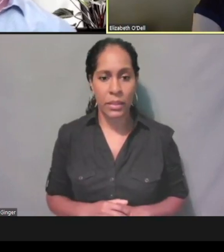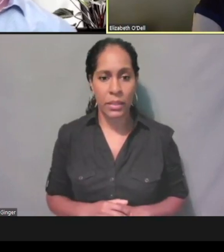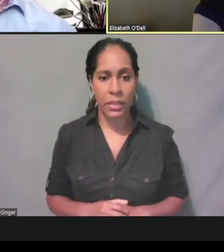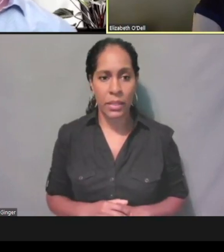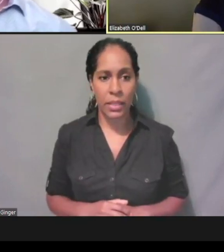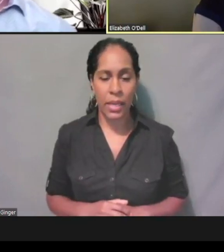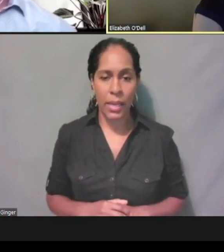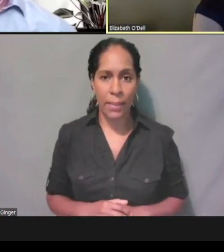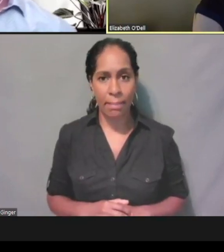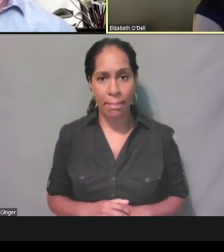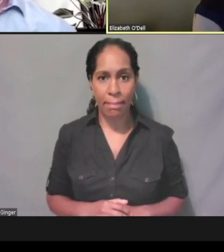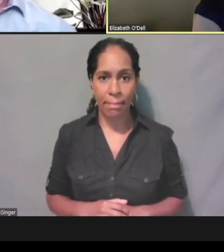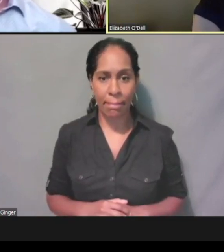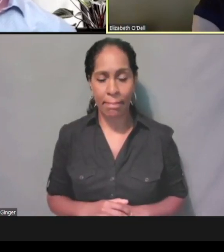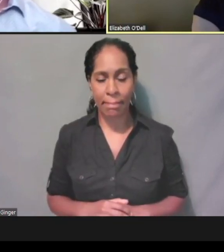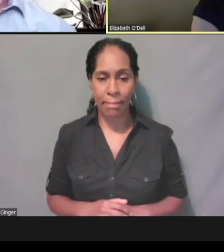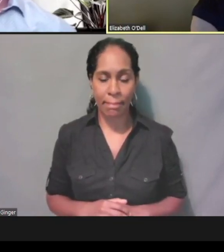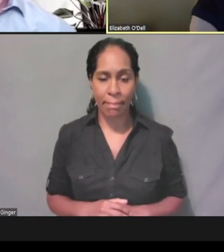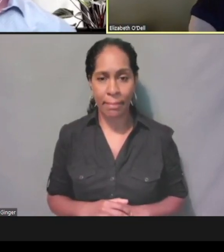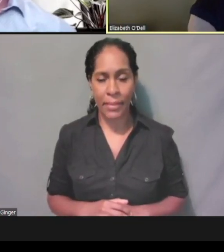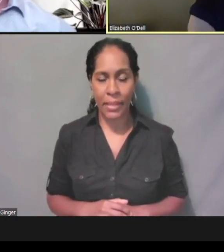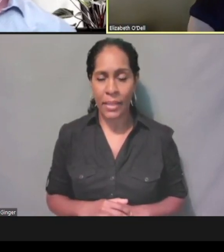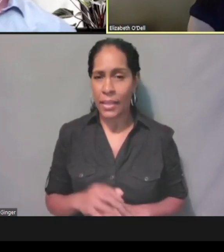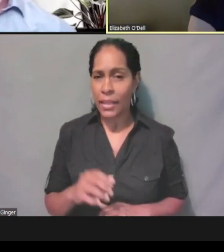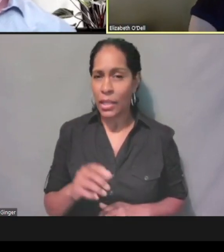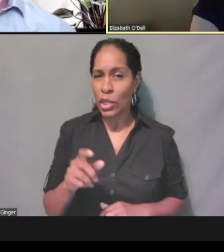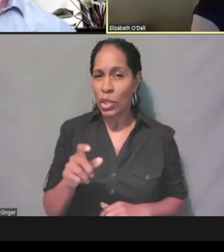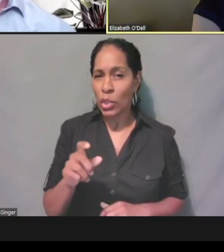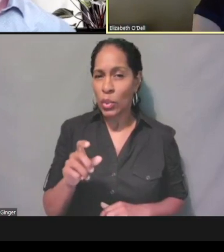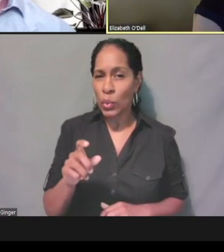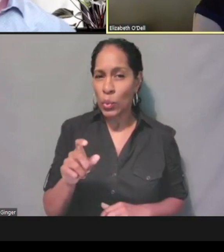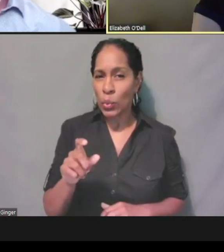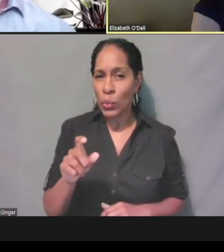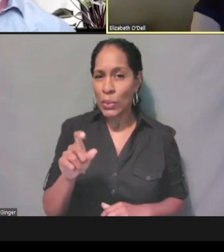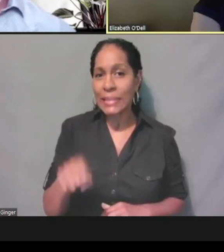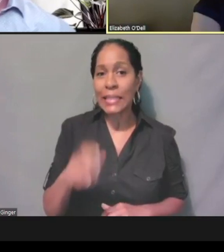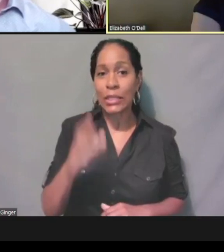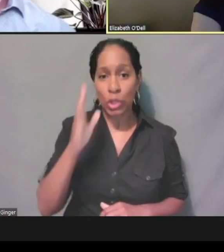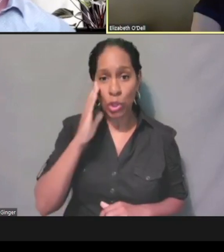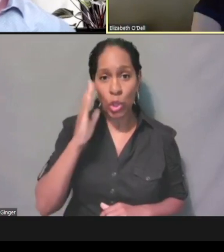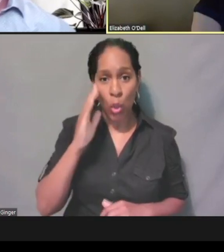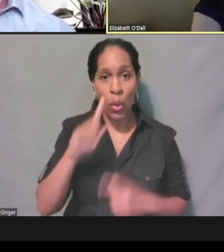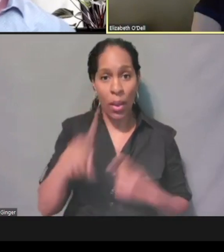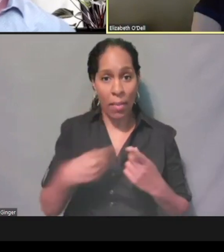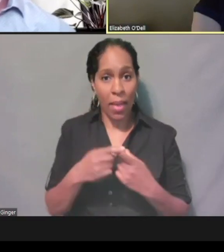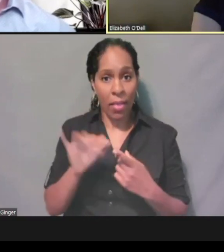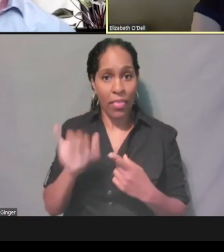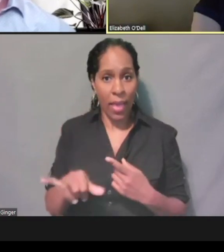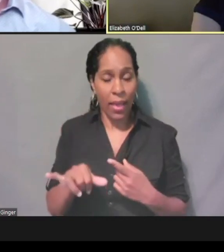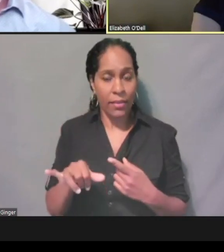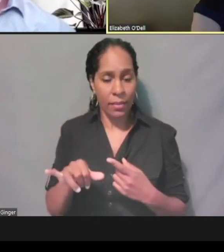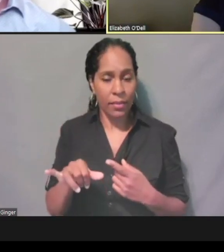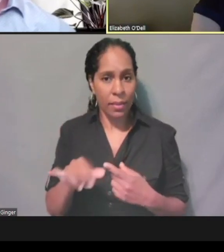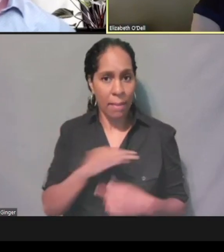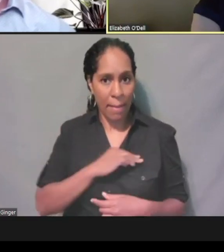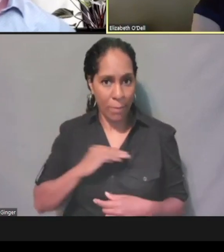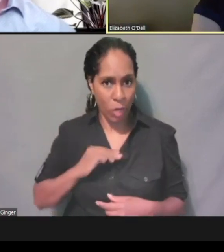Yes, I think we would need to know about that, that household member, if they're temporarily absent,